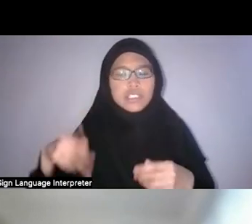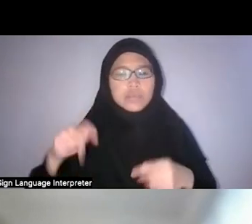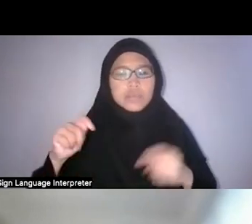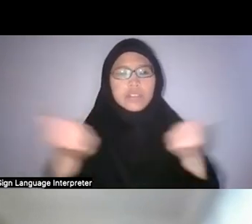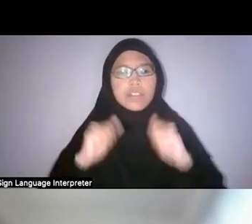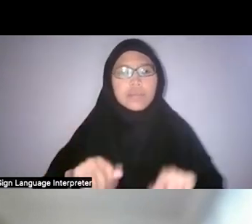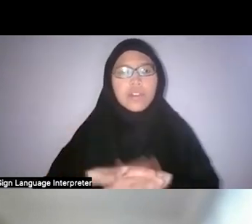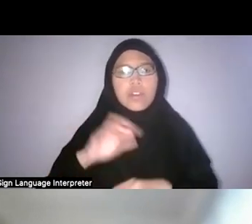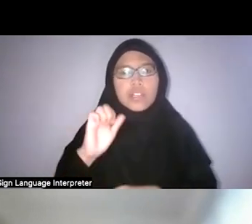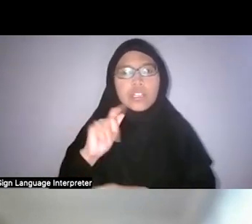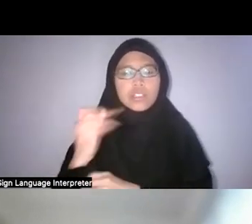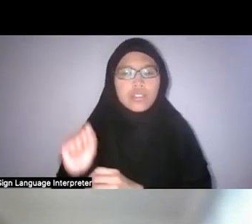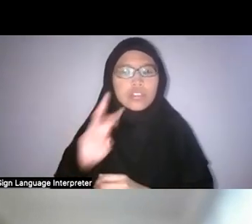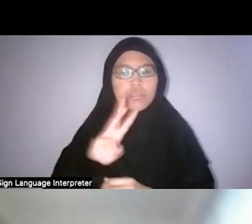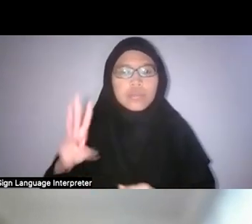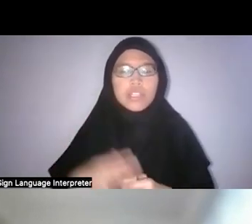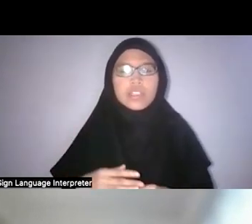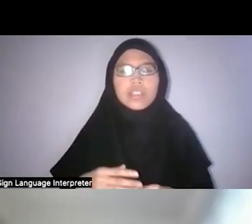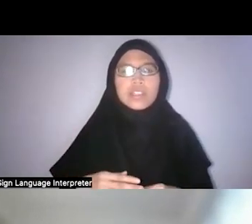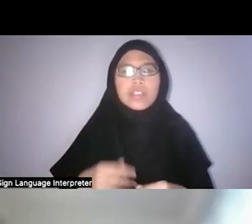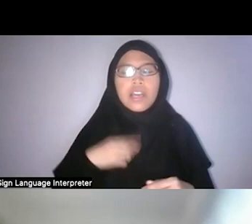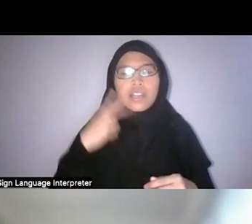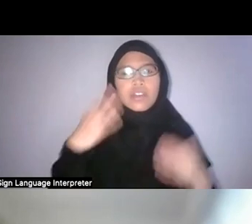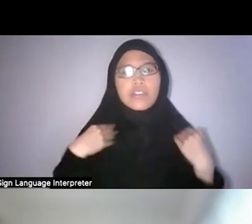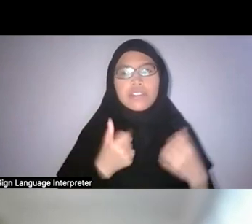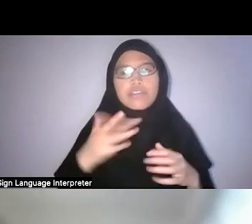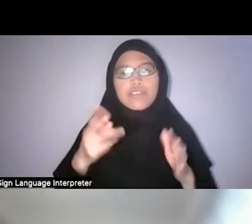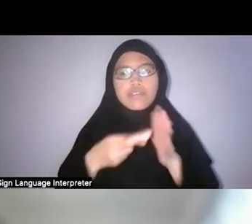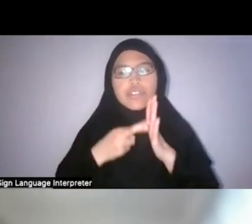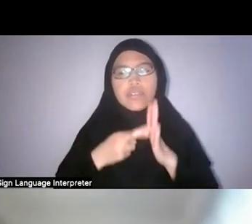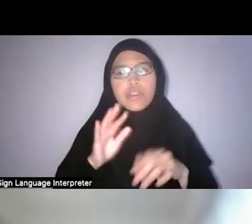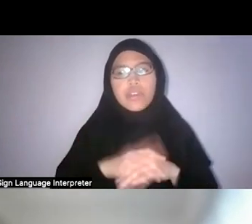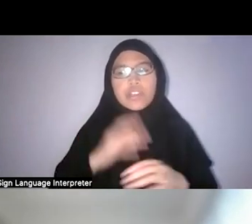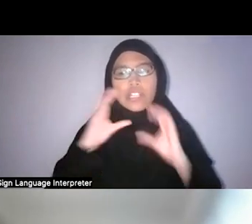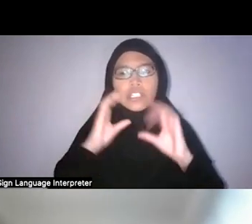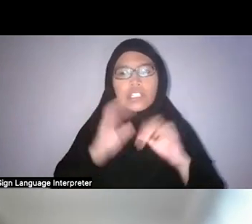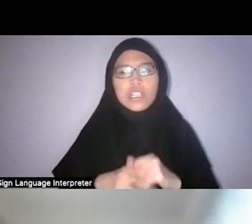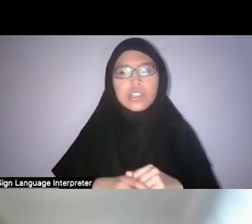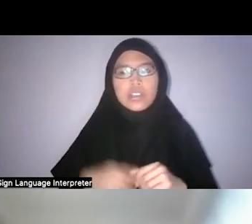I saw there were a few requests in the chat for a list of references